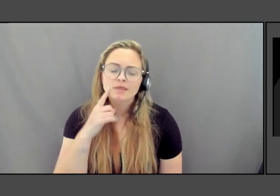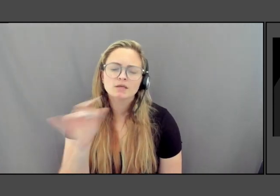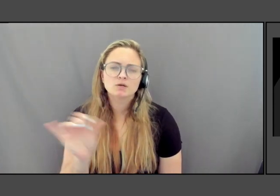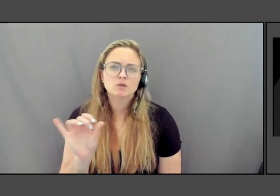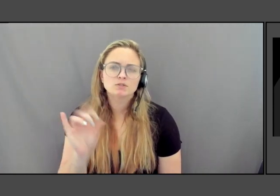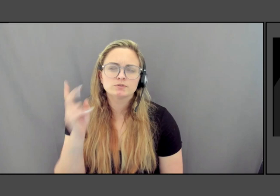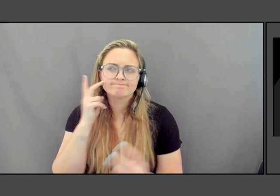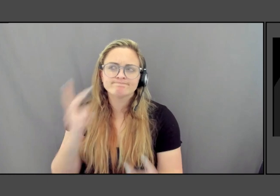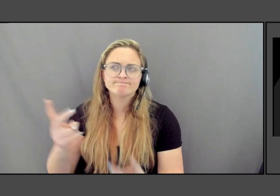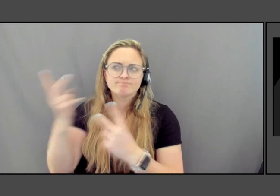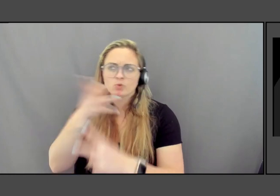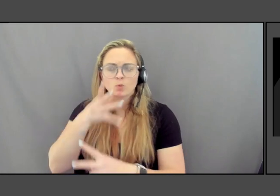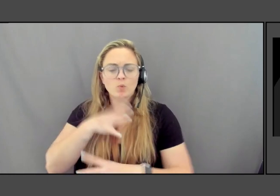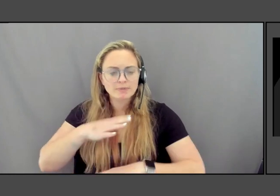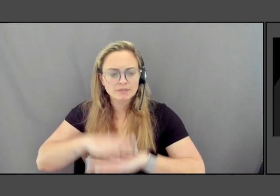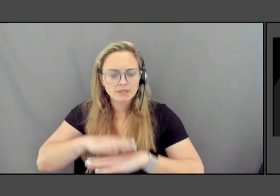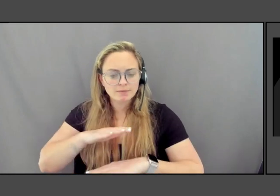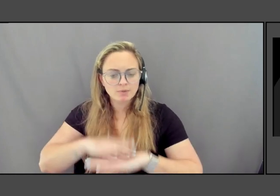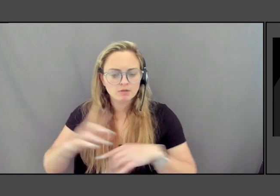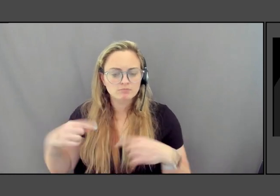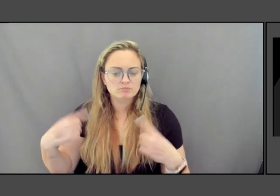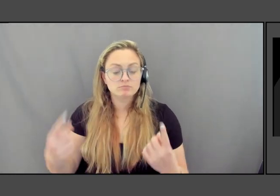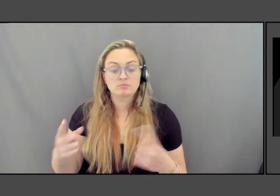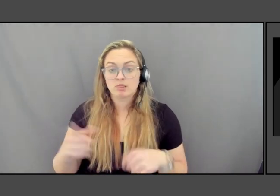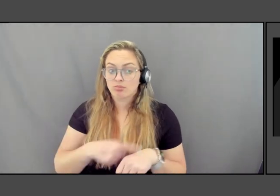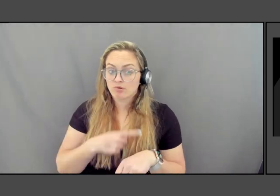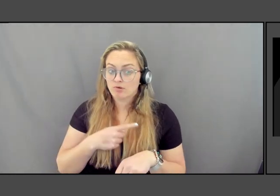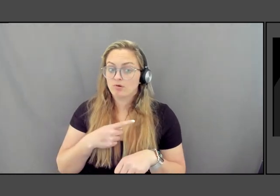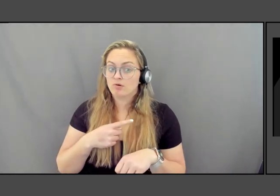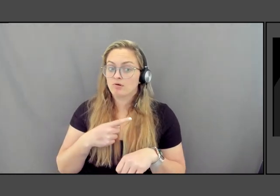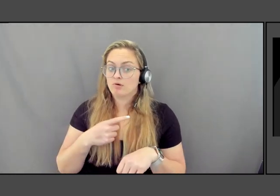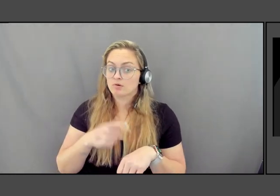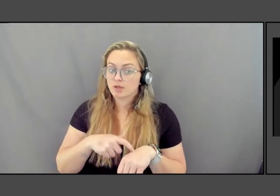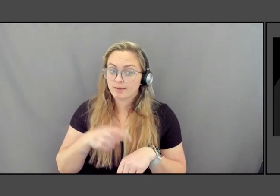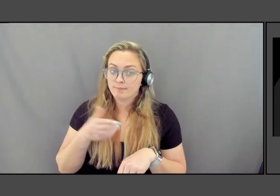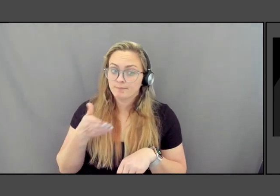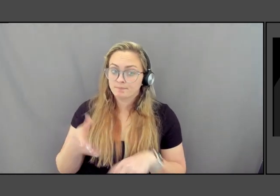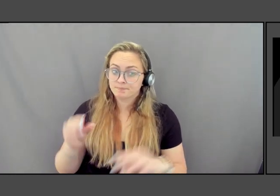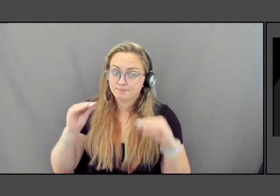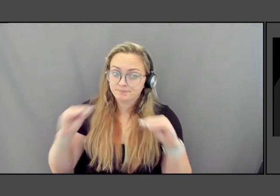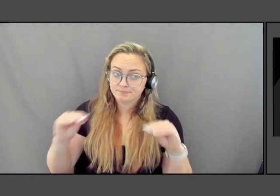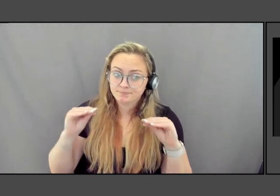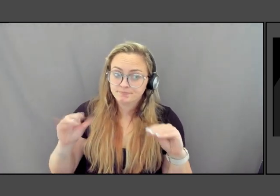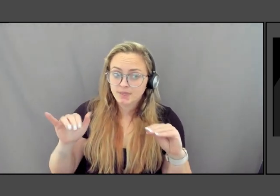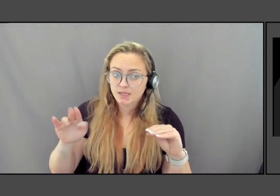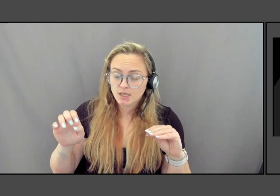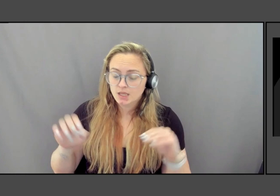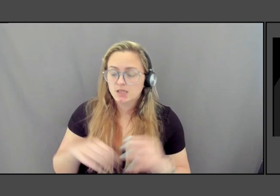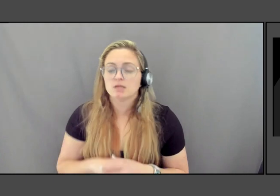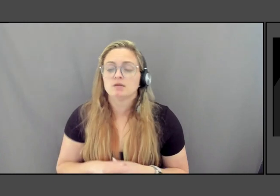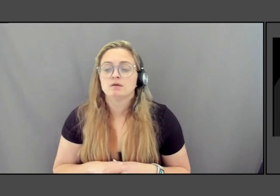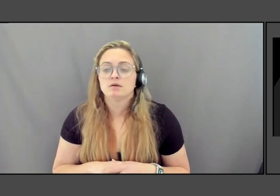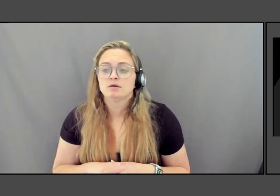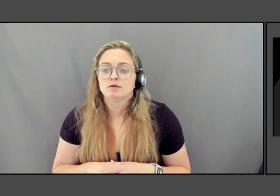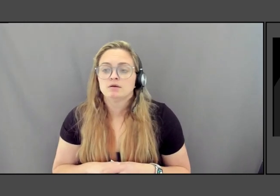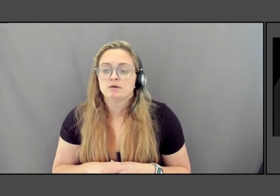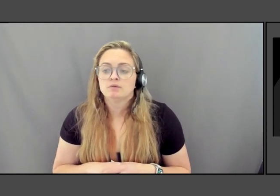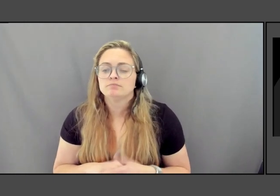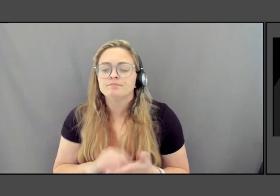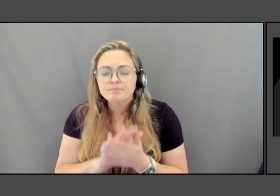and having spent a long stretch of time teaching at Yale as well, it became a site where you would meet people.